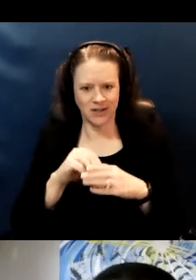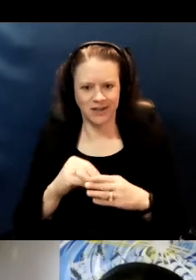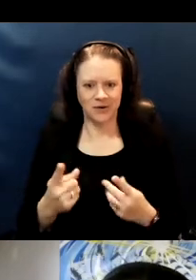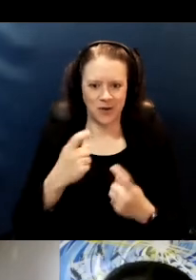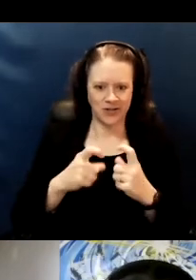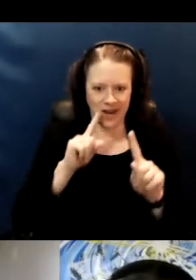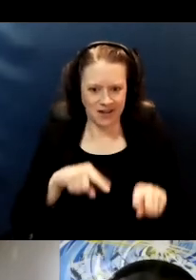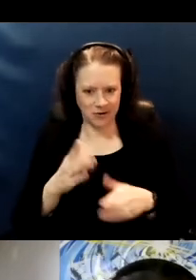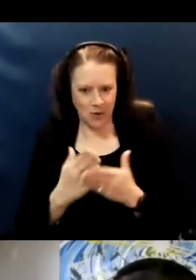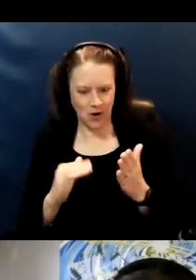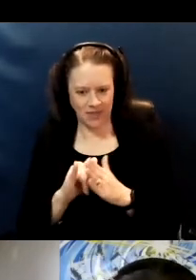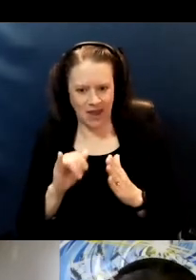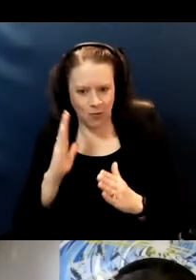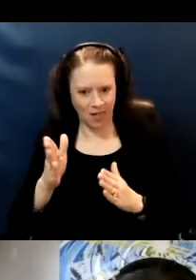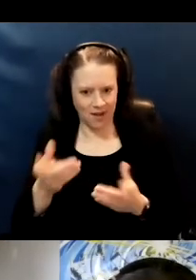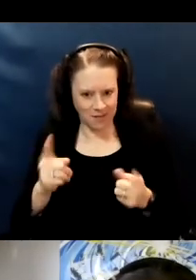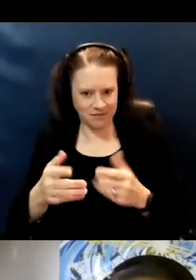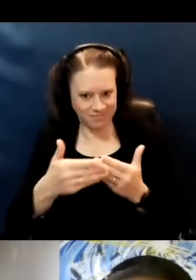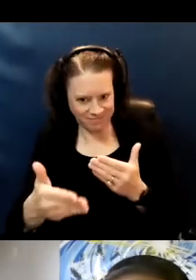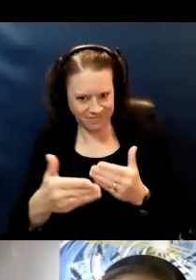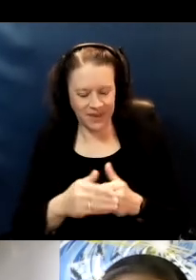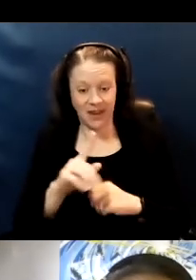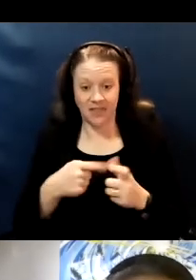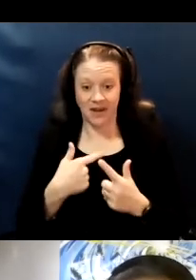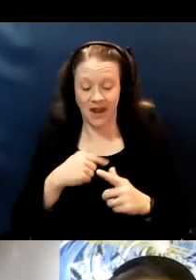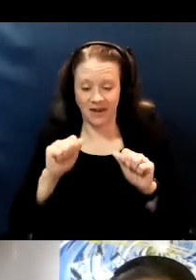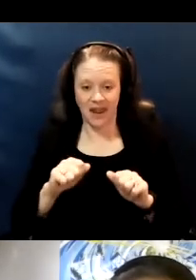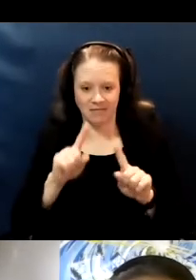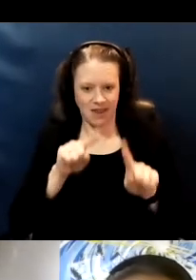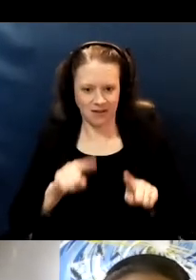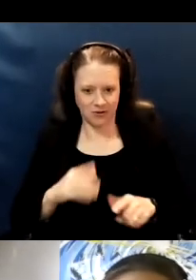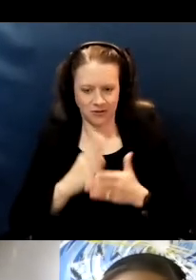so that I can tackle some of these incorrect information.